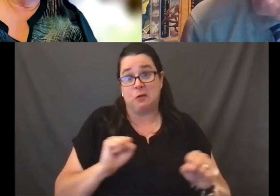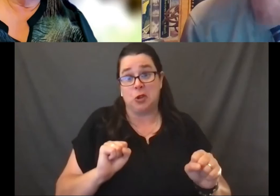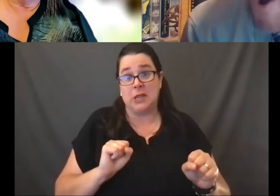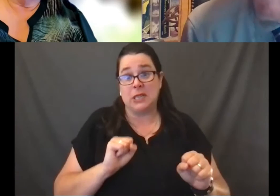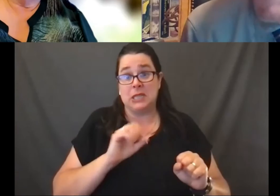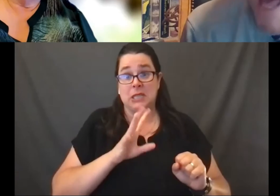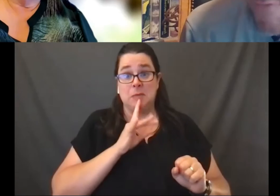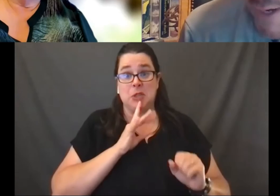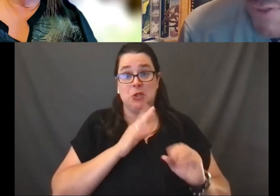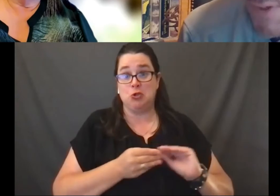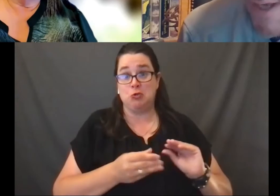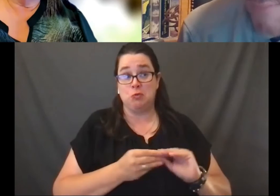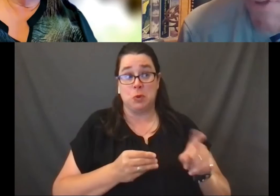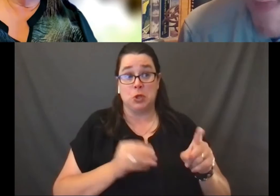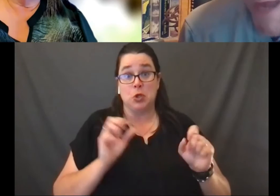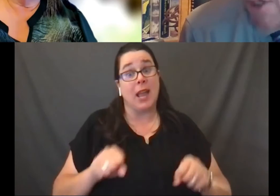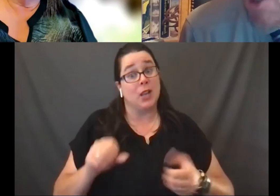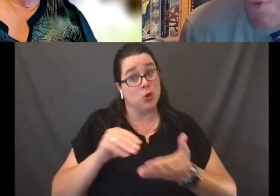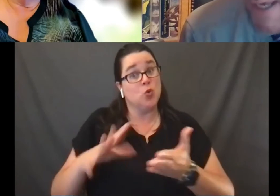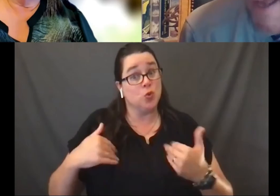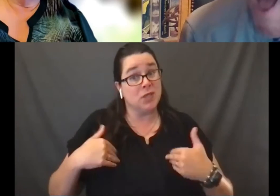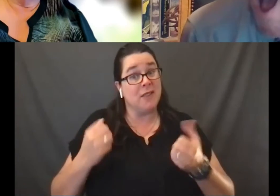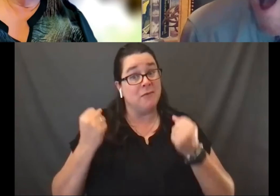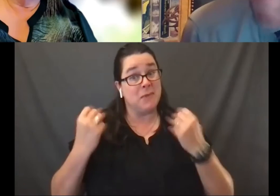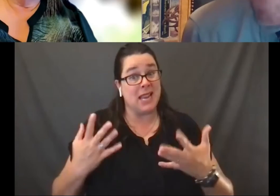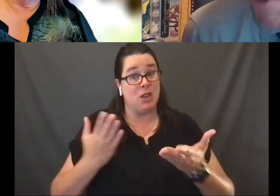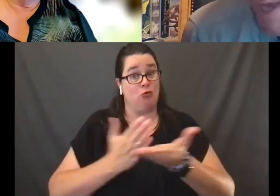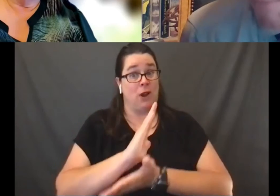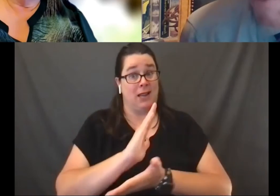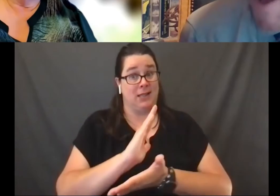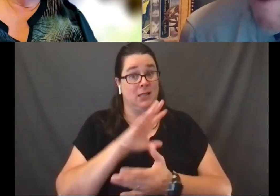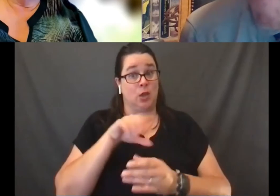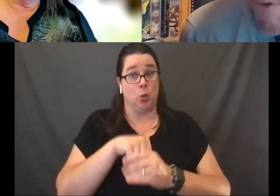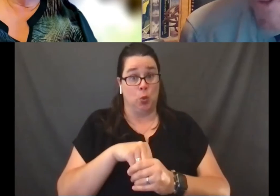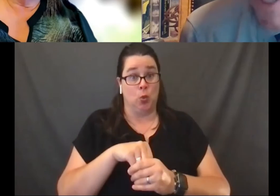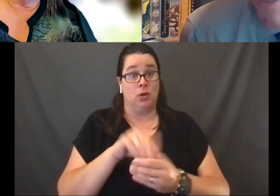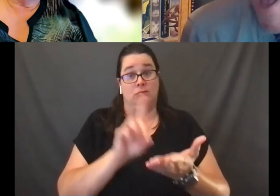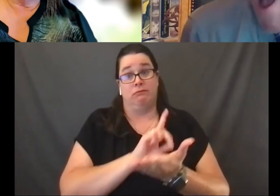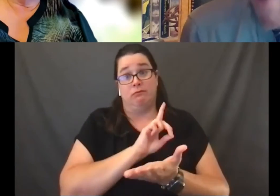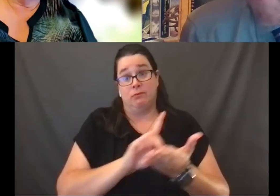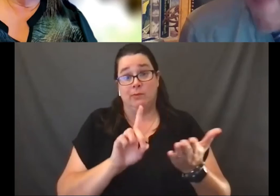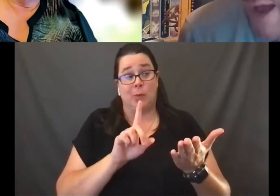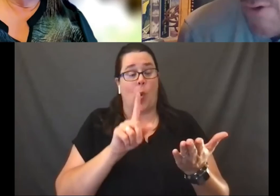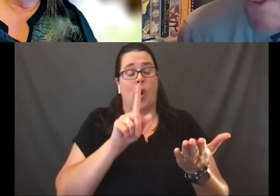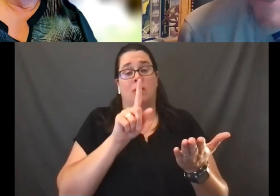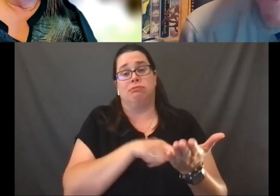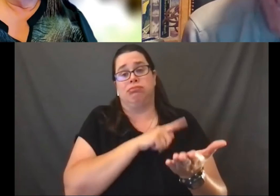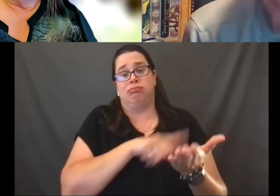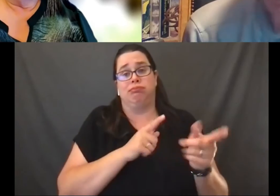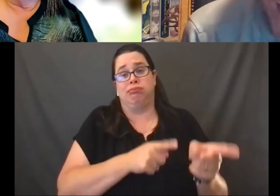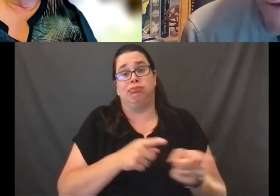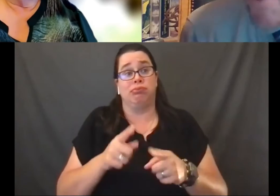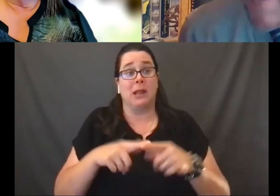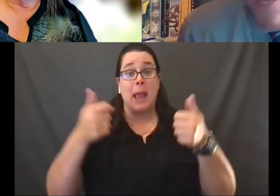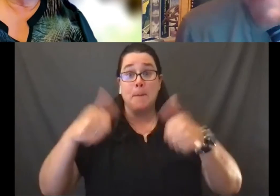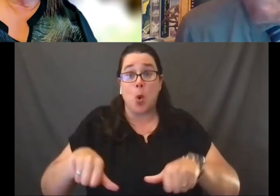So students have an awful lot of rights when it comes to that, including, for example, posting on their lockers, inside their lockers,